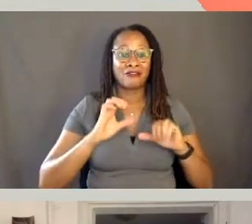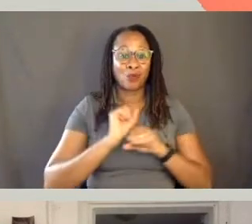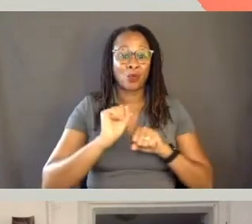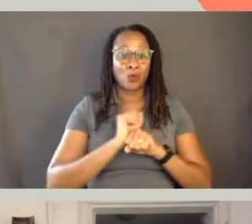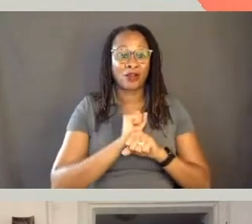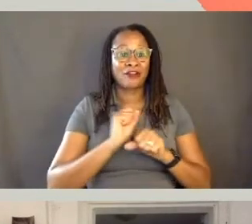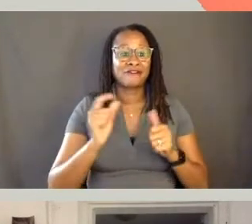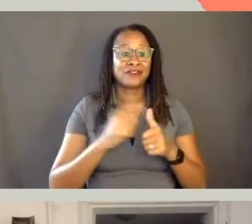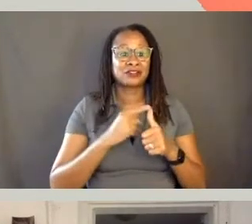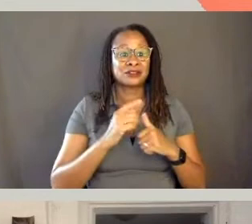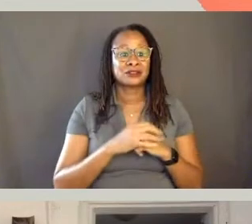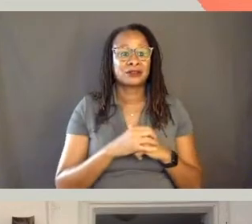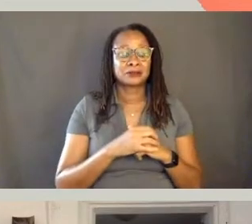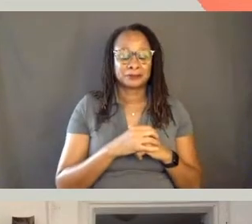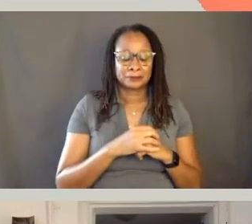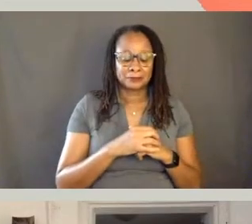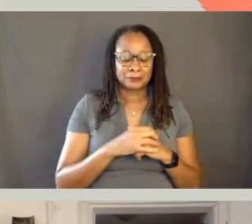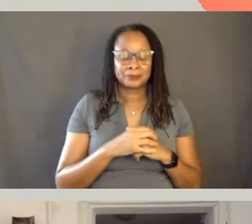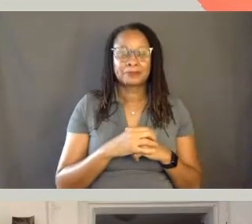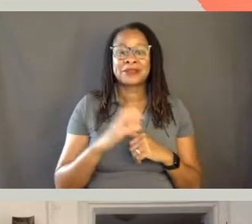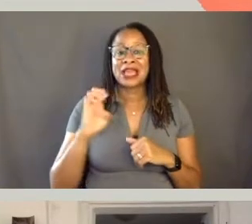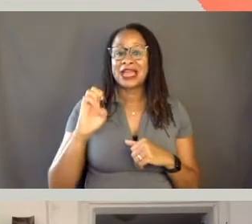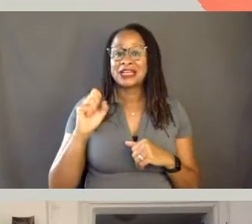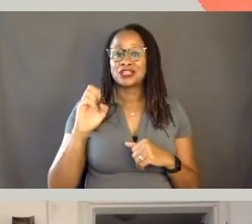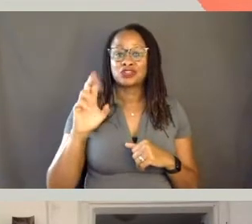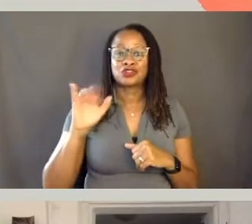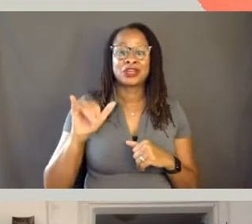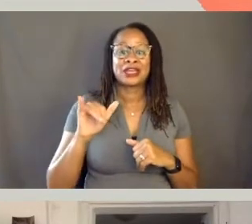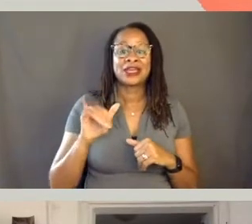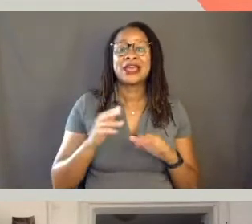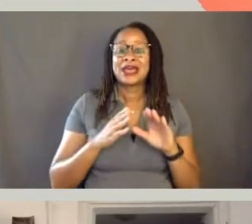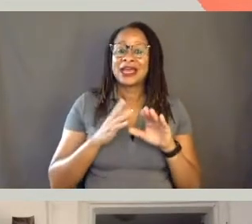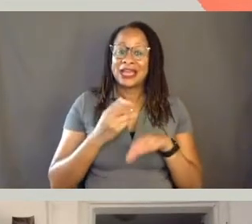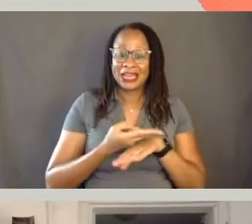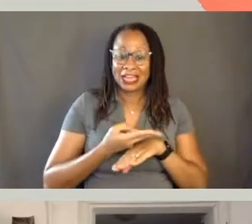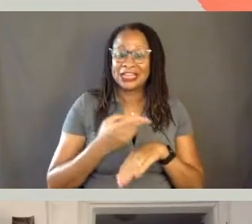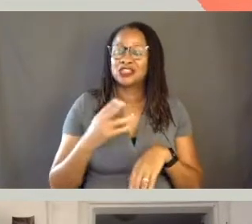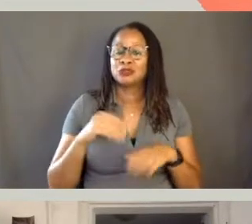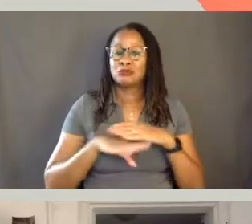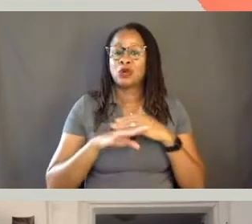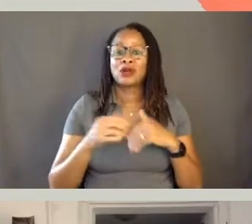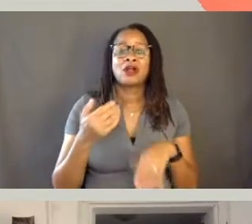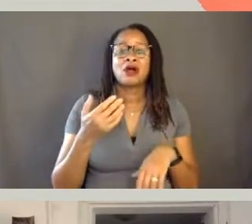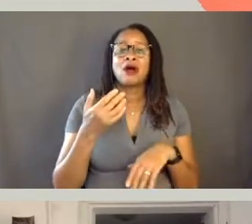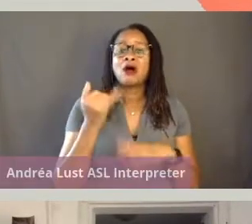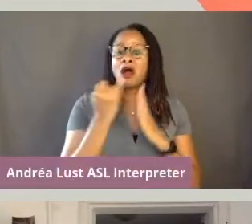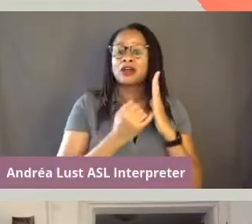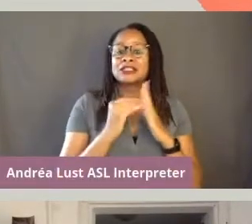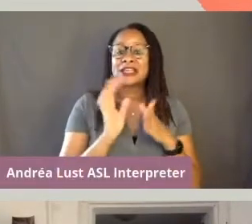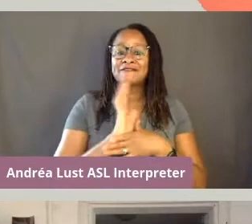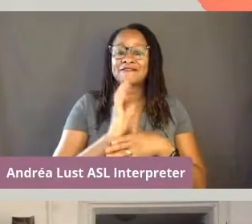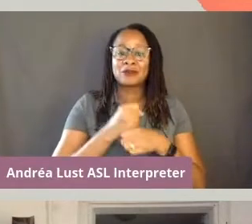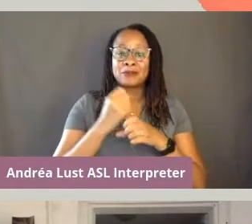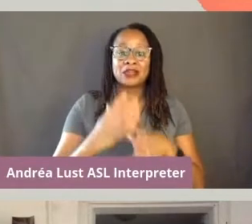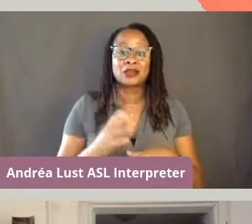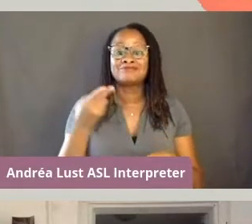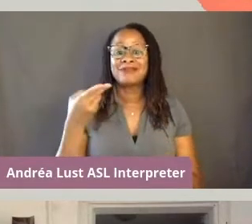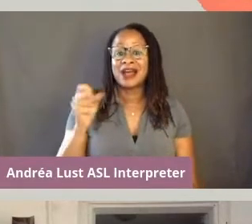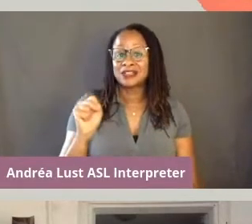So, Esery is a Haitian born video artist and filmmaker. He was a high school teacher and a labor organizer